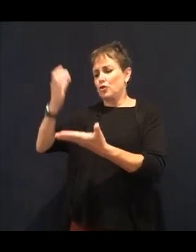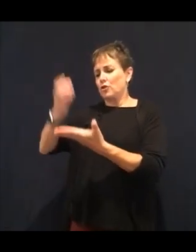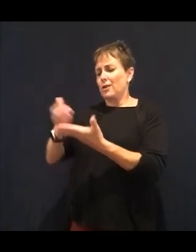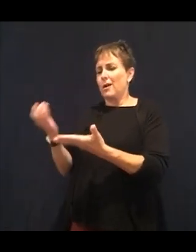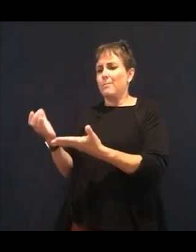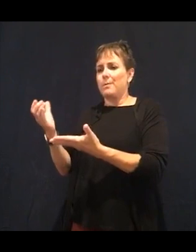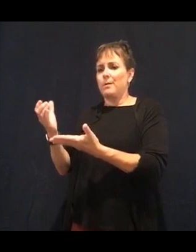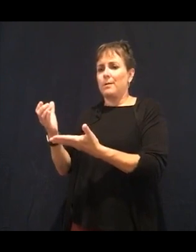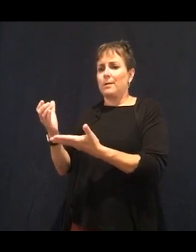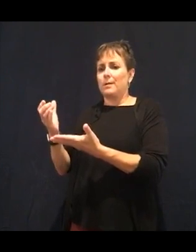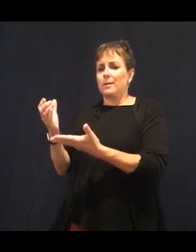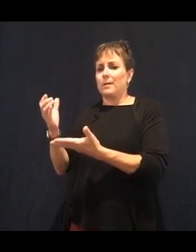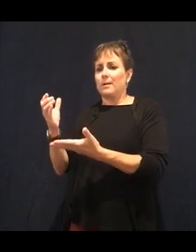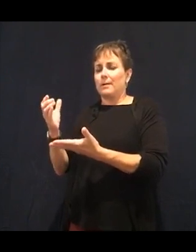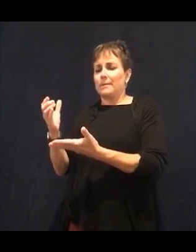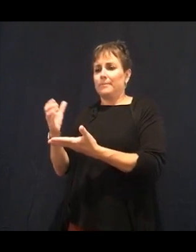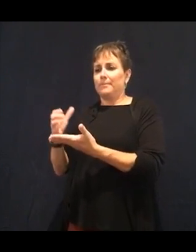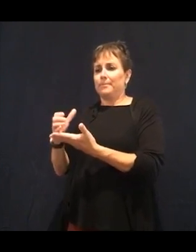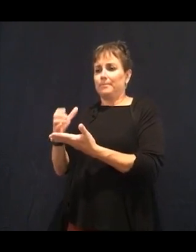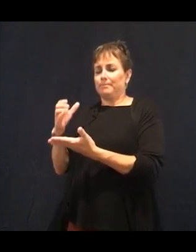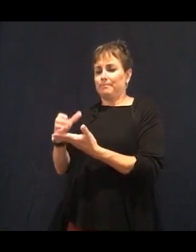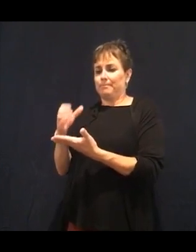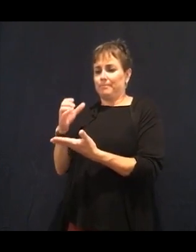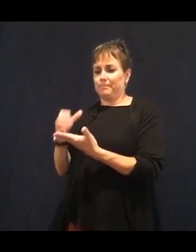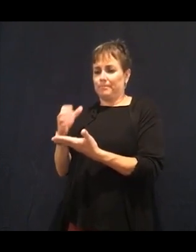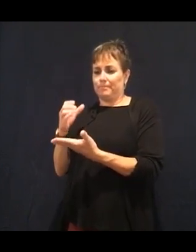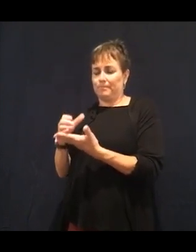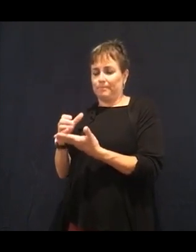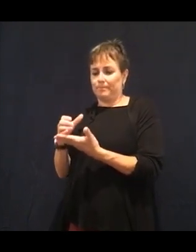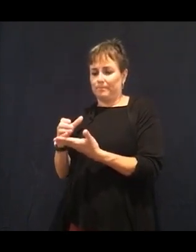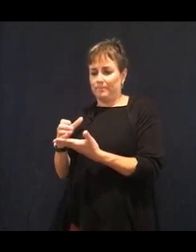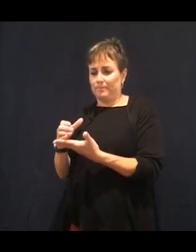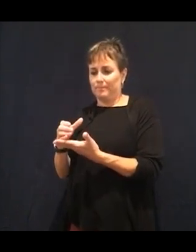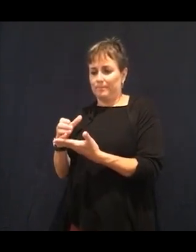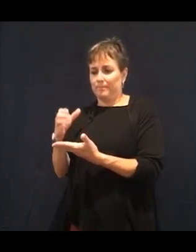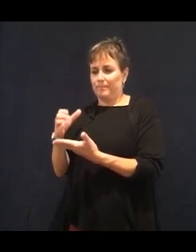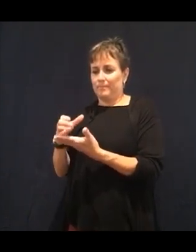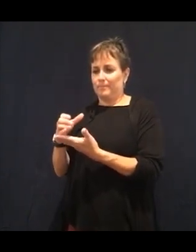of diet and nutrition that we had before and looking at it from a whole different side.